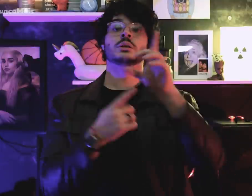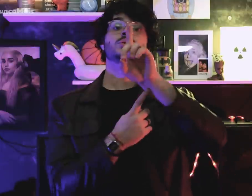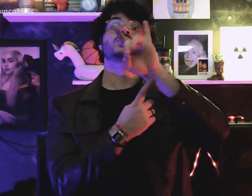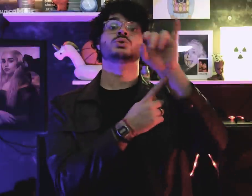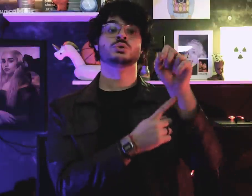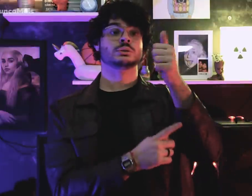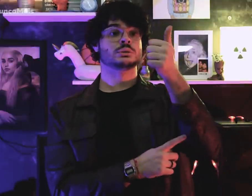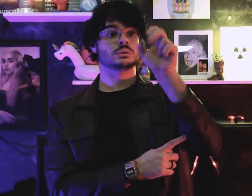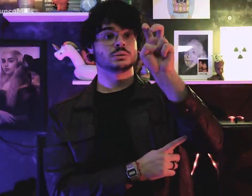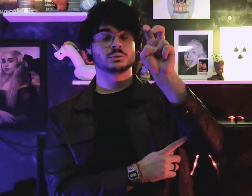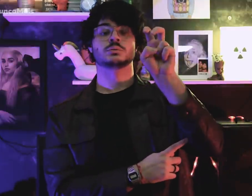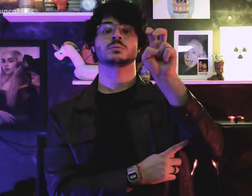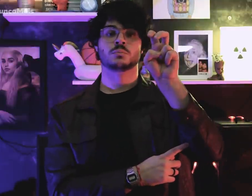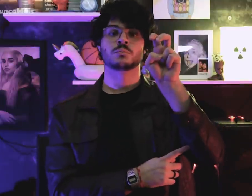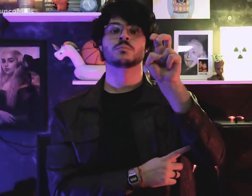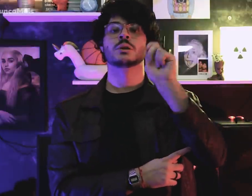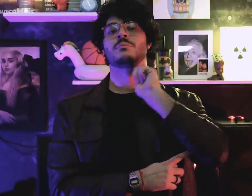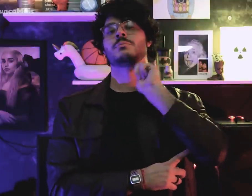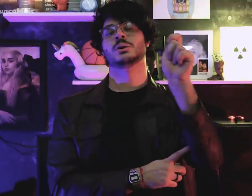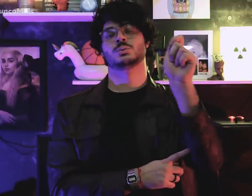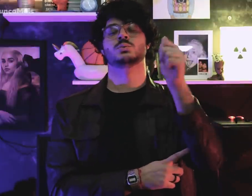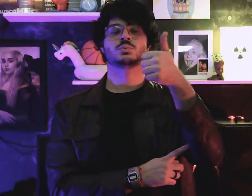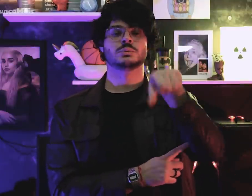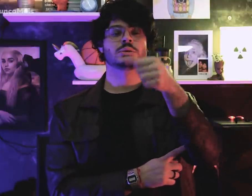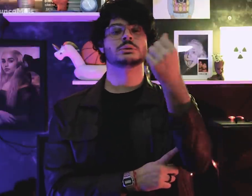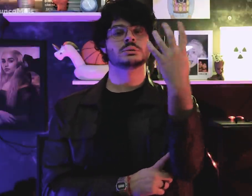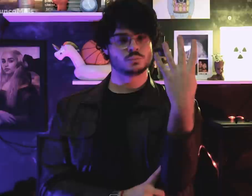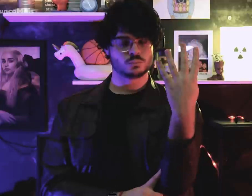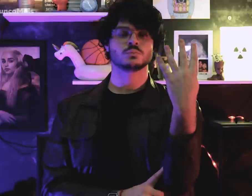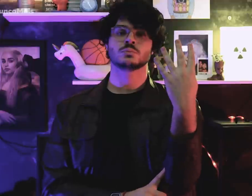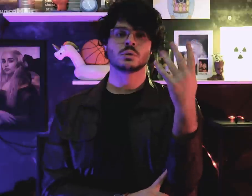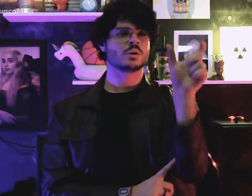On April 15, 1964,